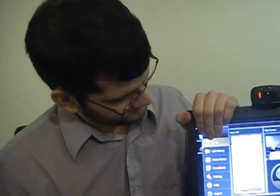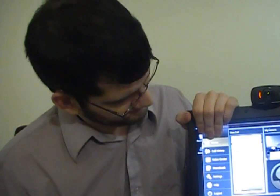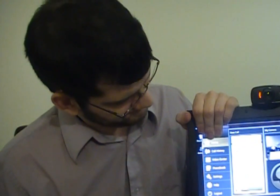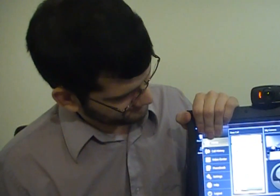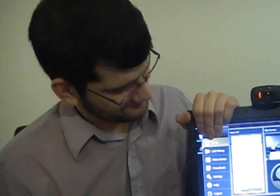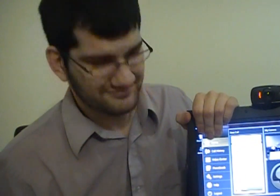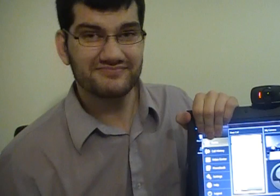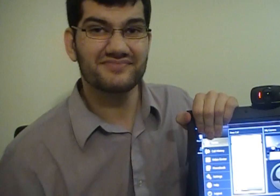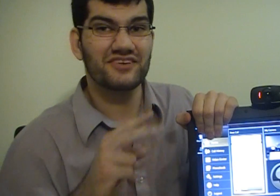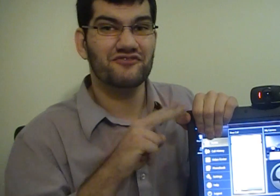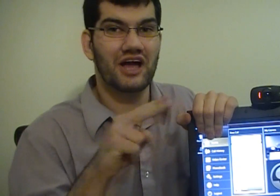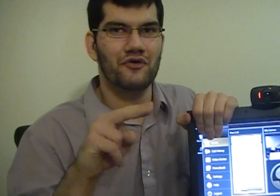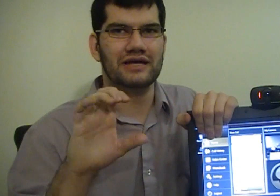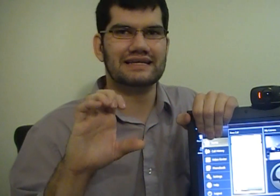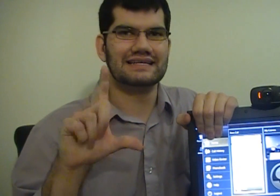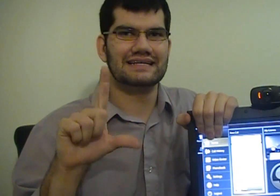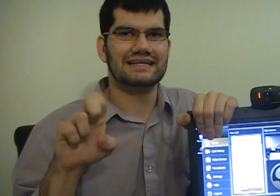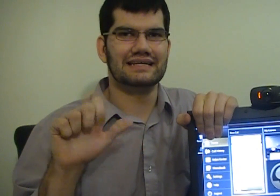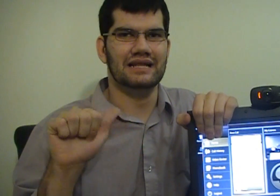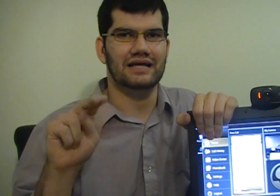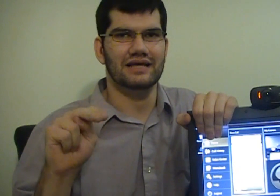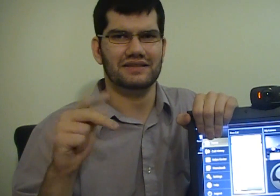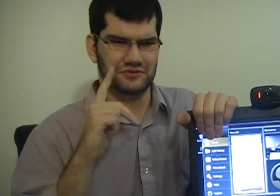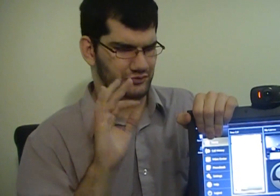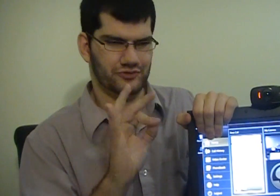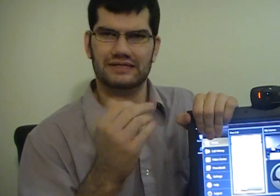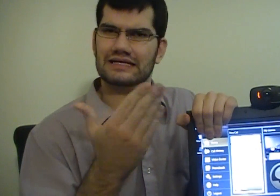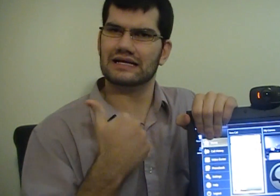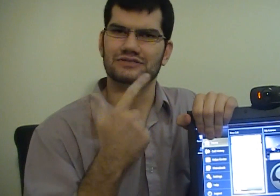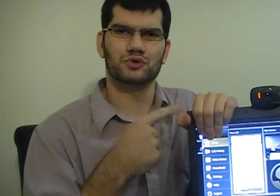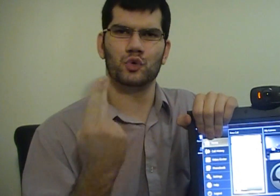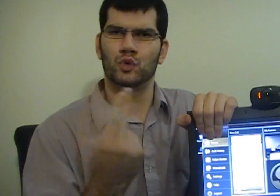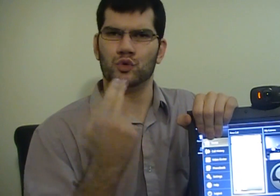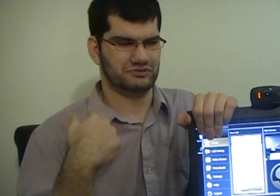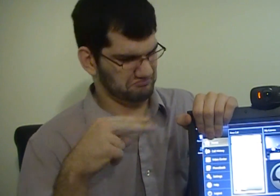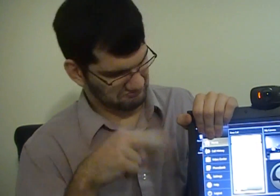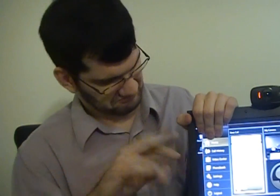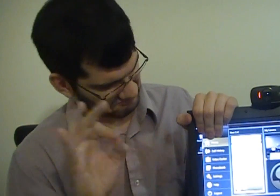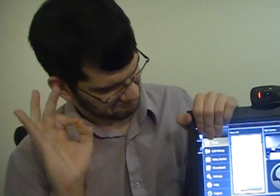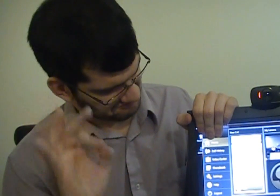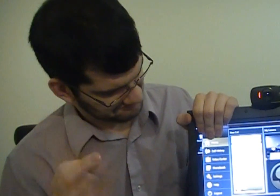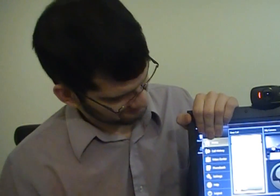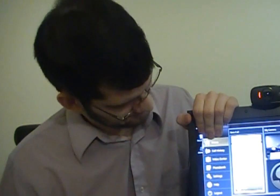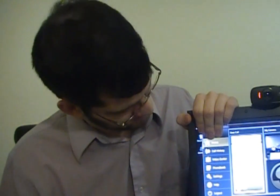I thought it was very clean and easy to use.